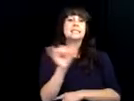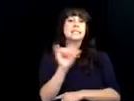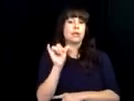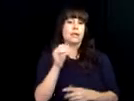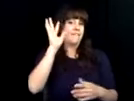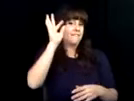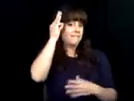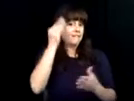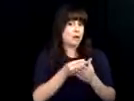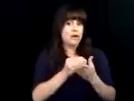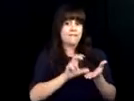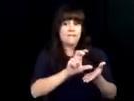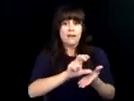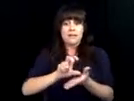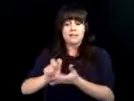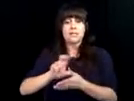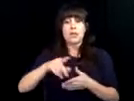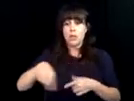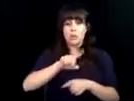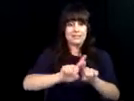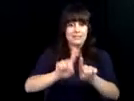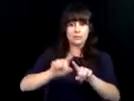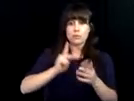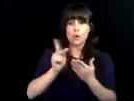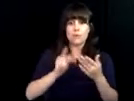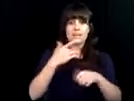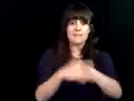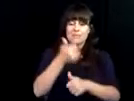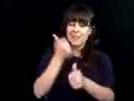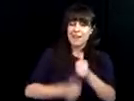1922 by act of the